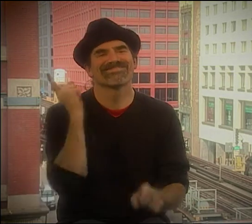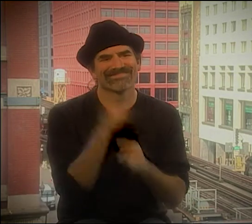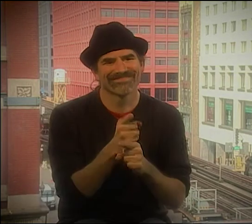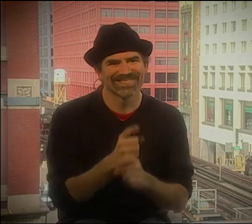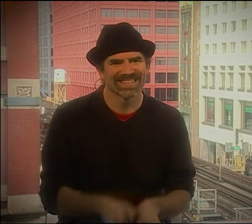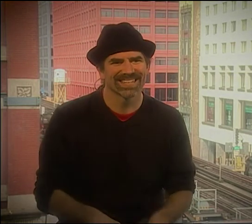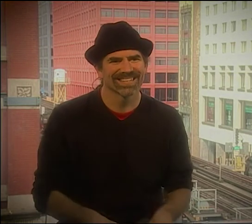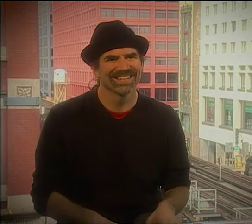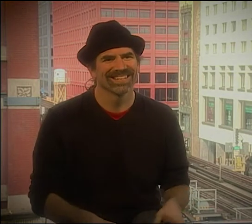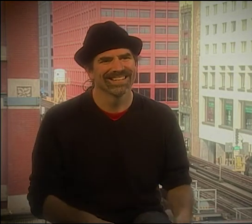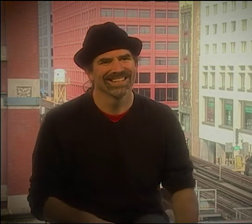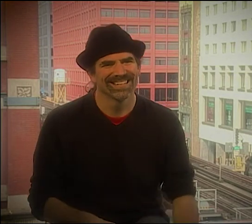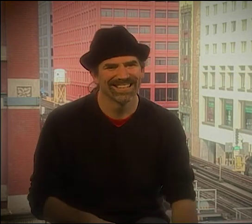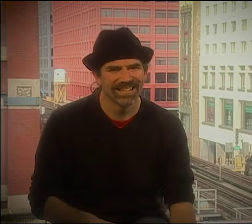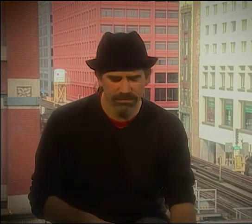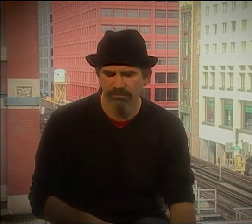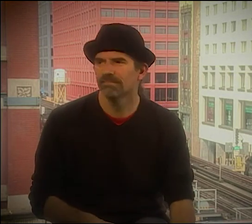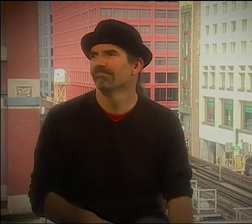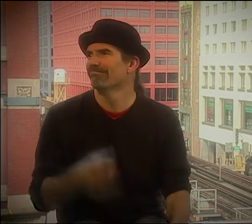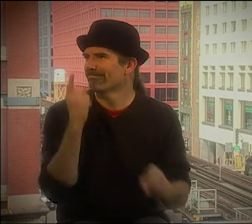SO I FEEL THINGS HAVE CHANGED.